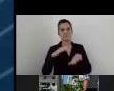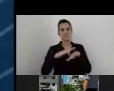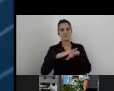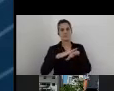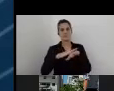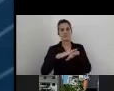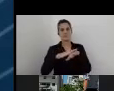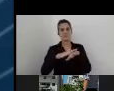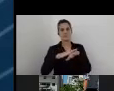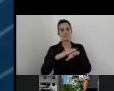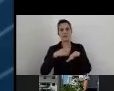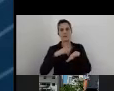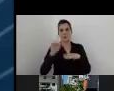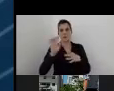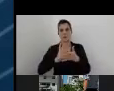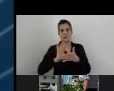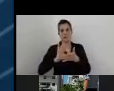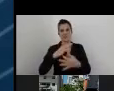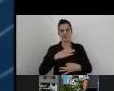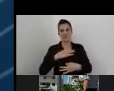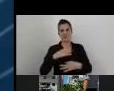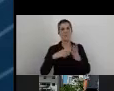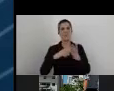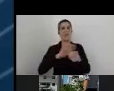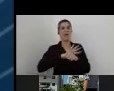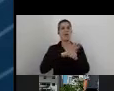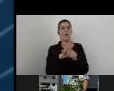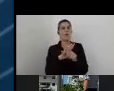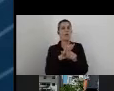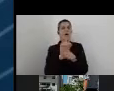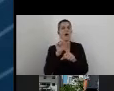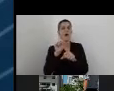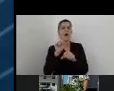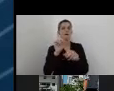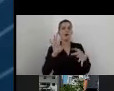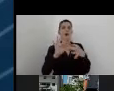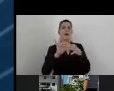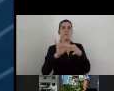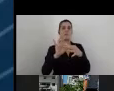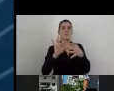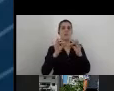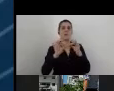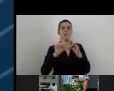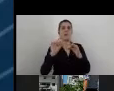my office because of the corona so the connection is not really good.